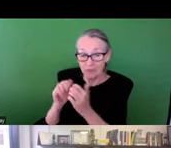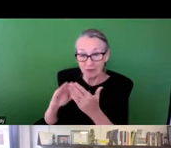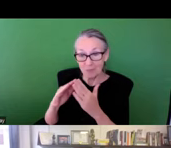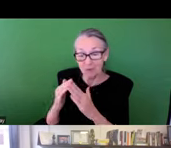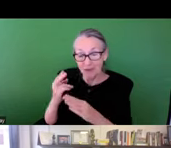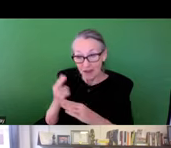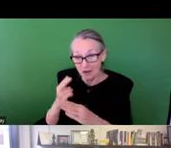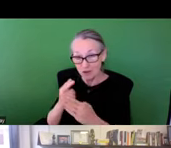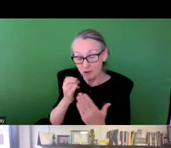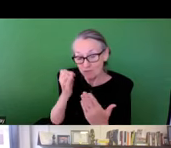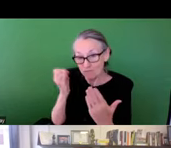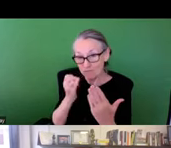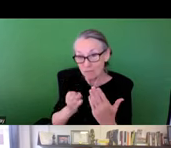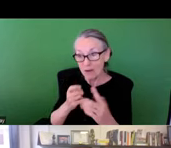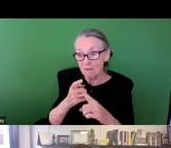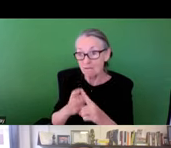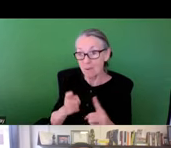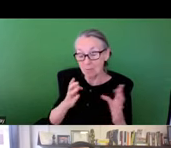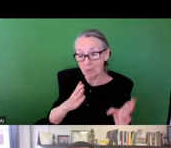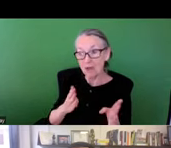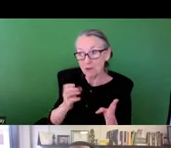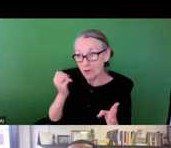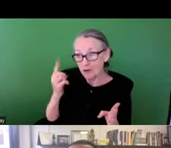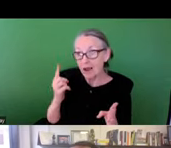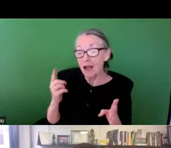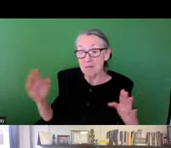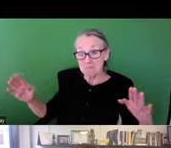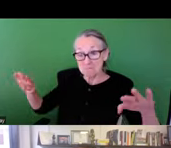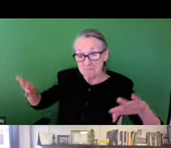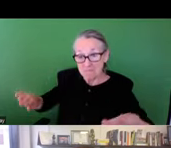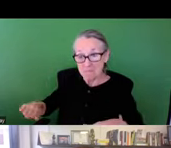hand and hand with communities and then to use the parameters from